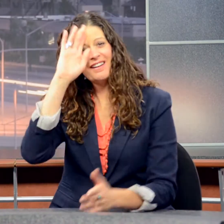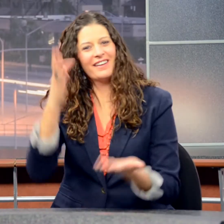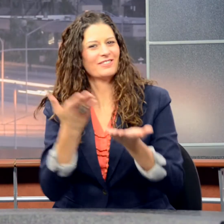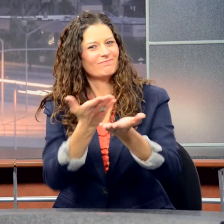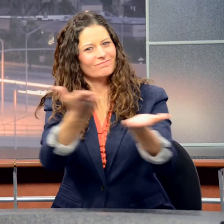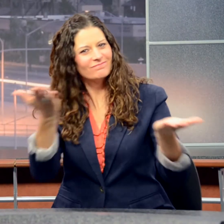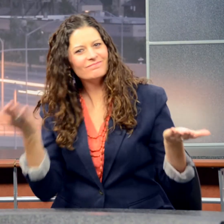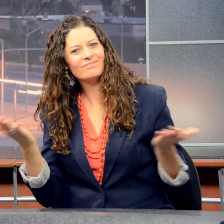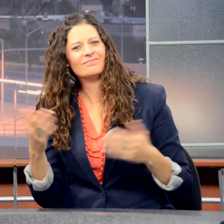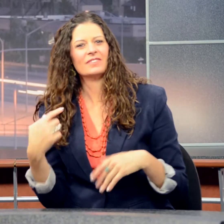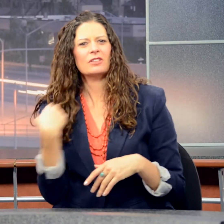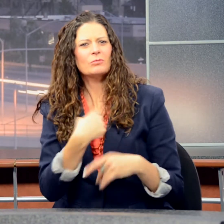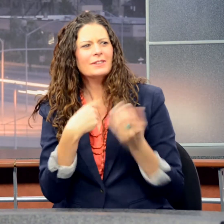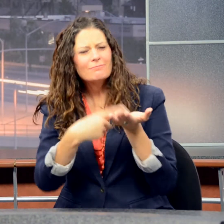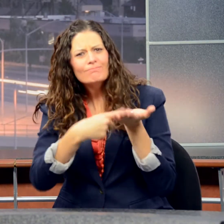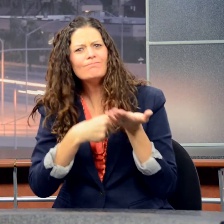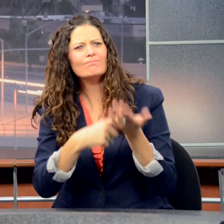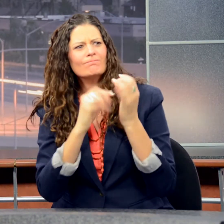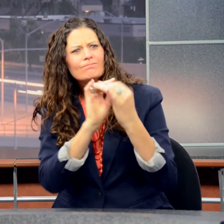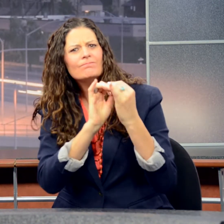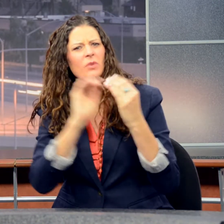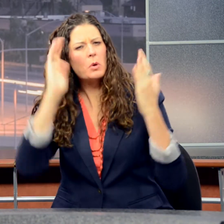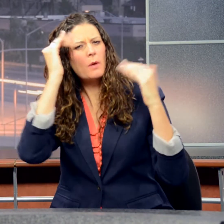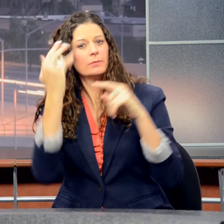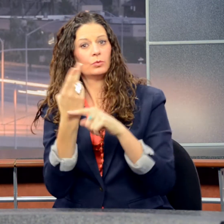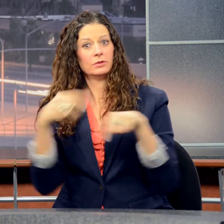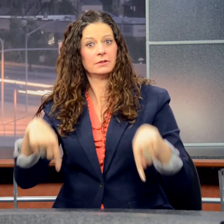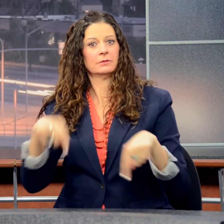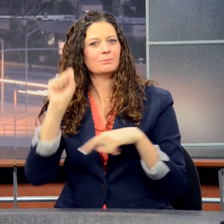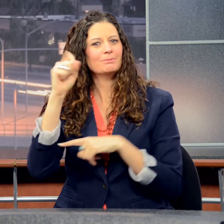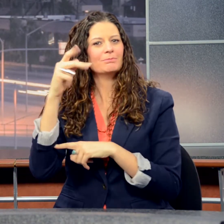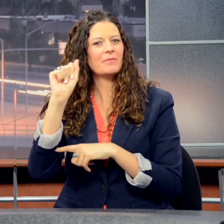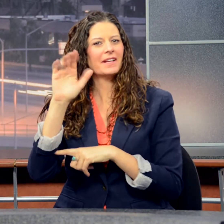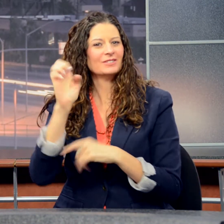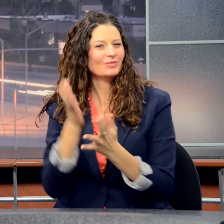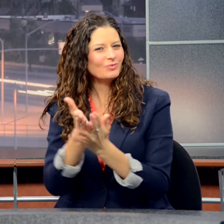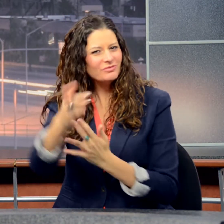Hi everyone. We were working with Cronkite to try and secure space to film during the